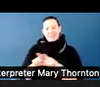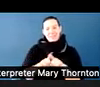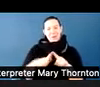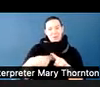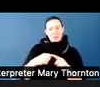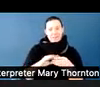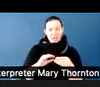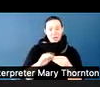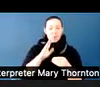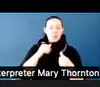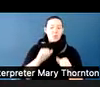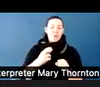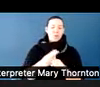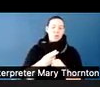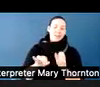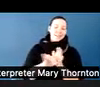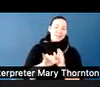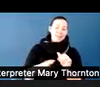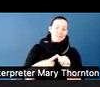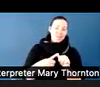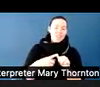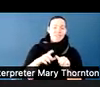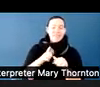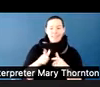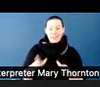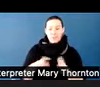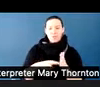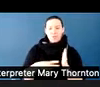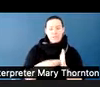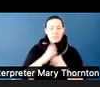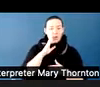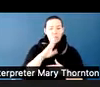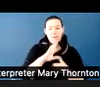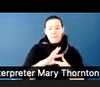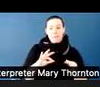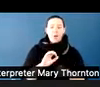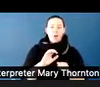So saying autistic person, versus person-first language, a person with autism.